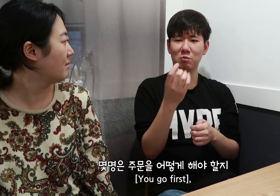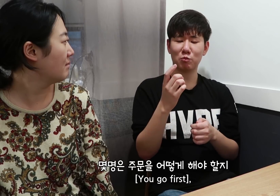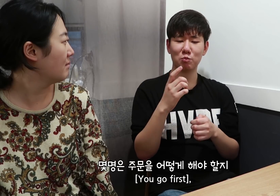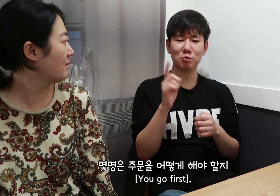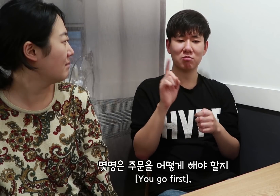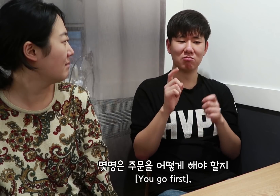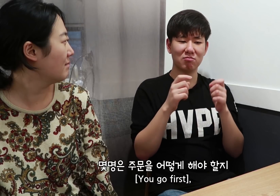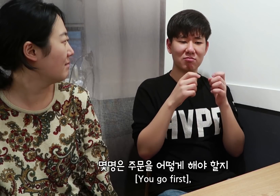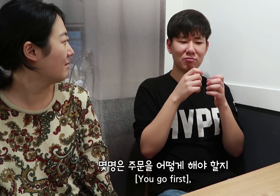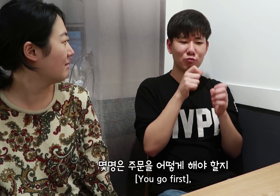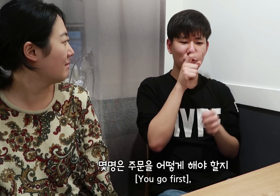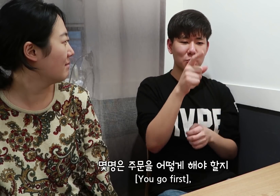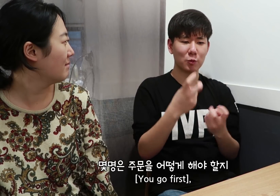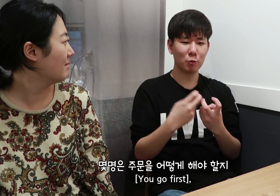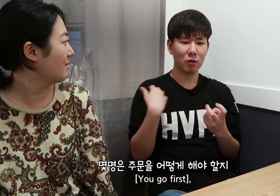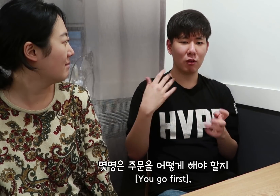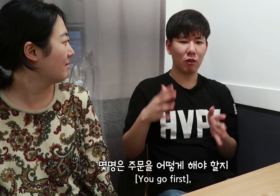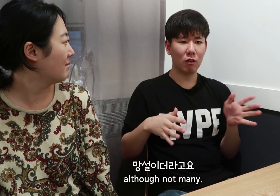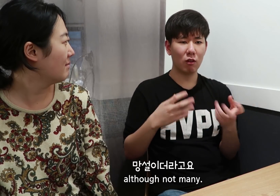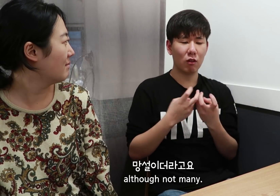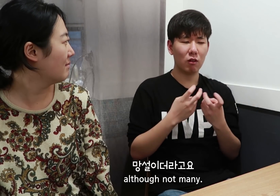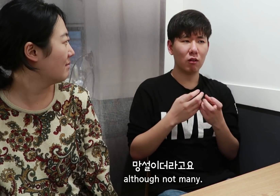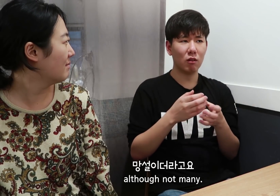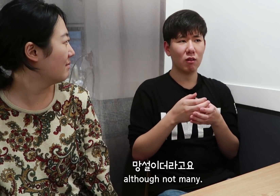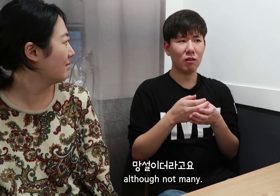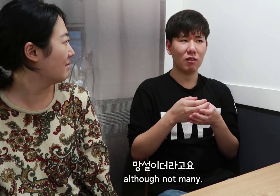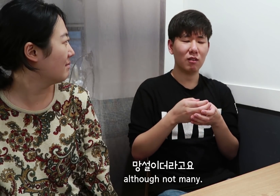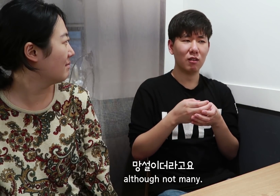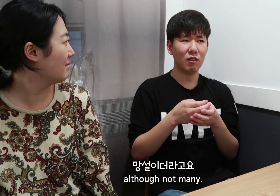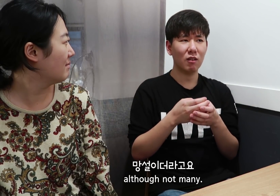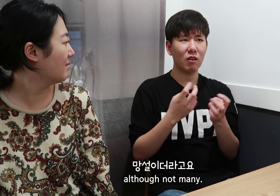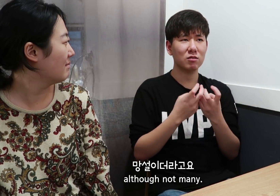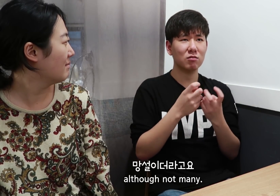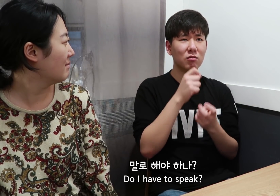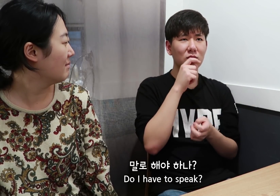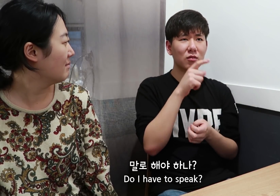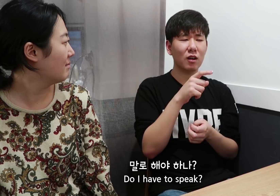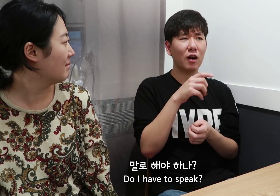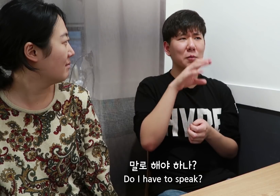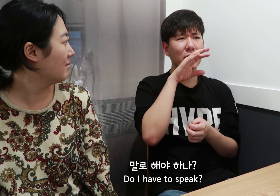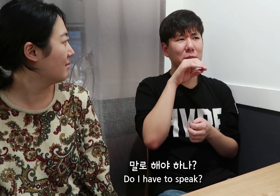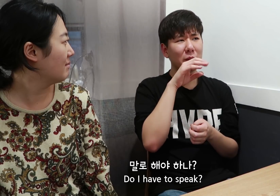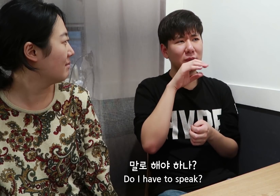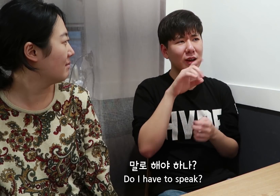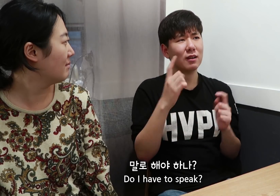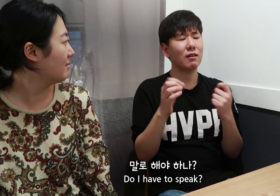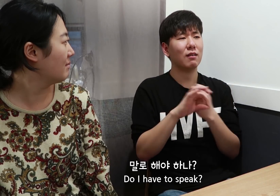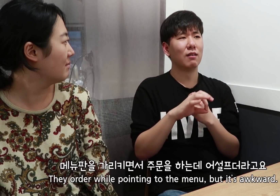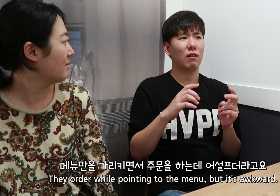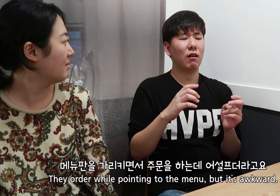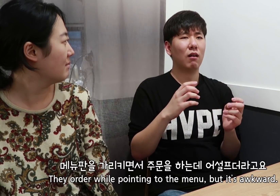[You go first], although not many. Do I have to speak?